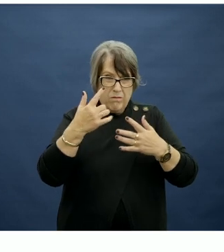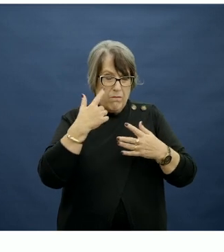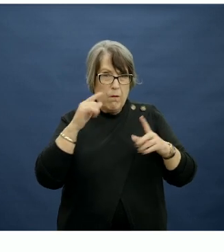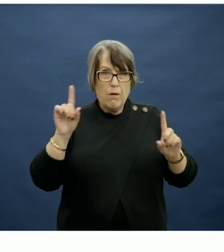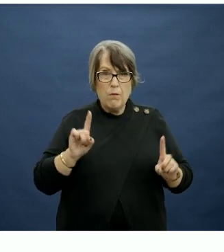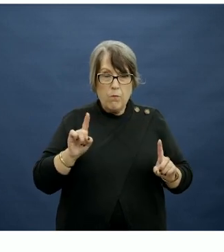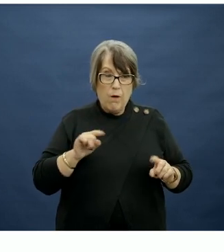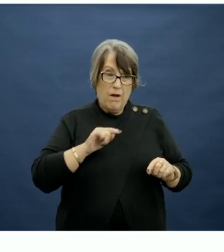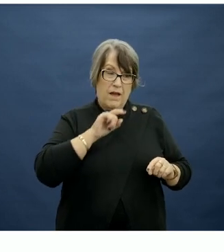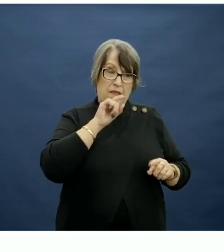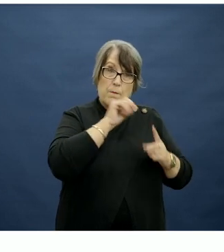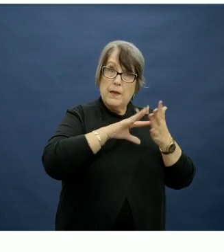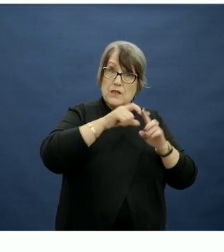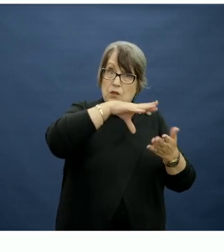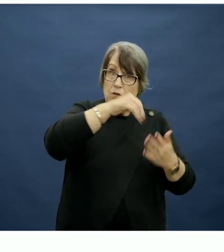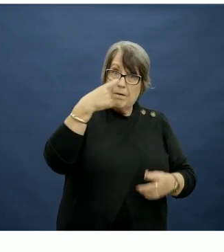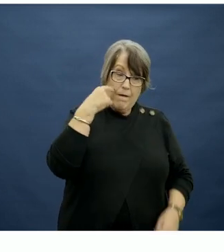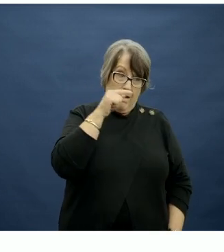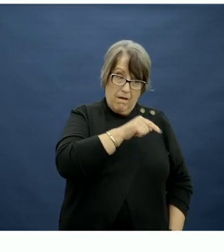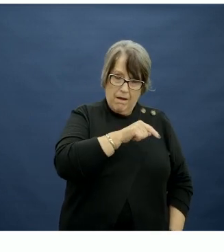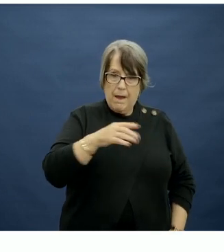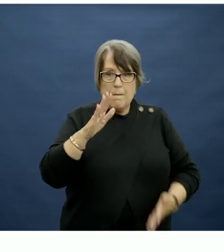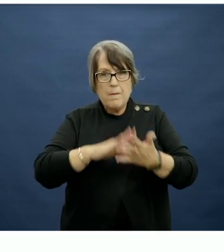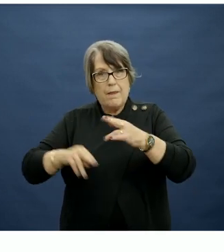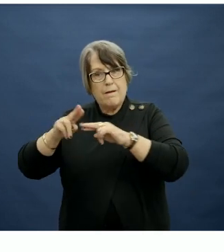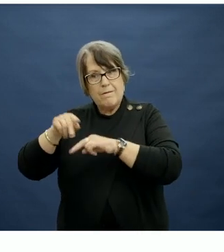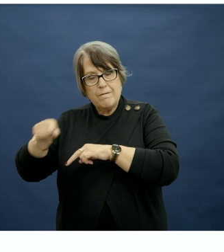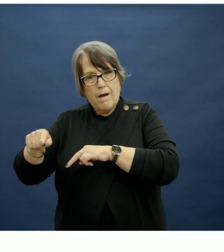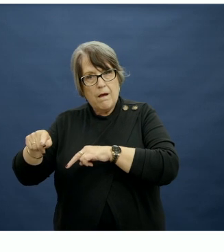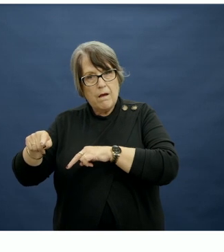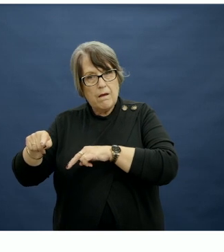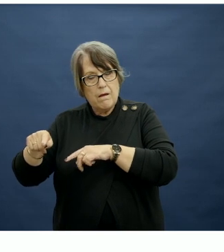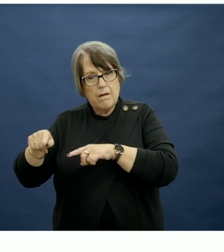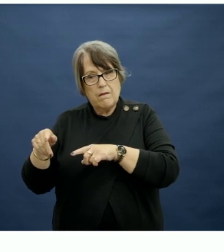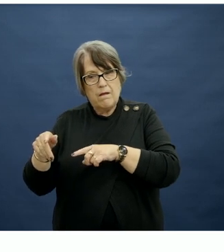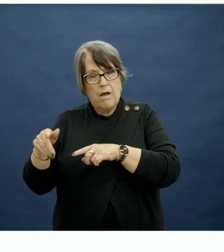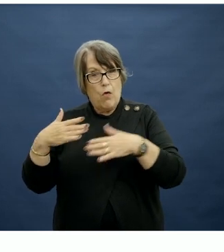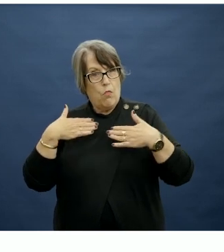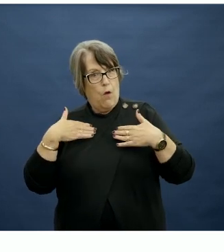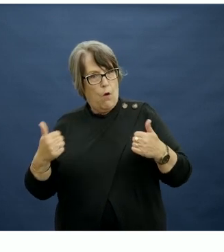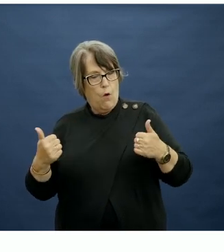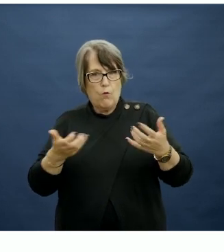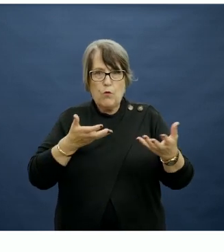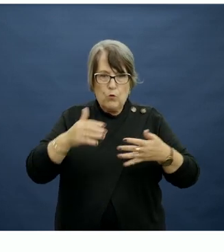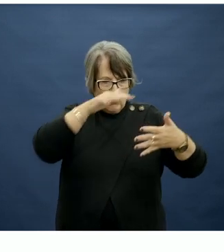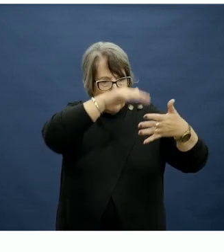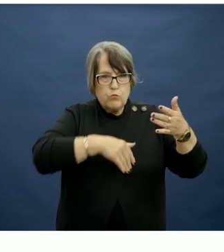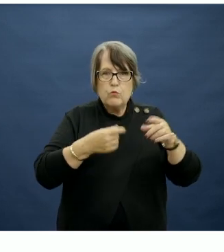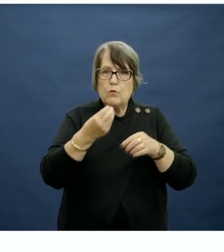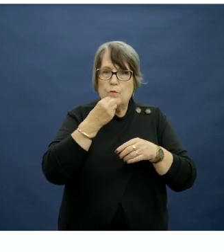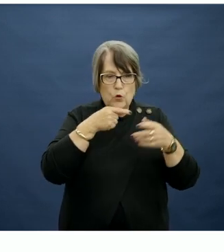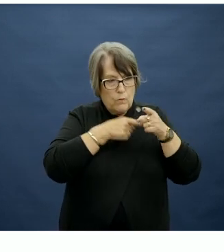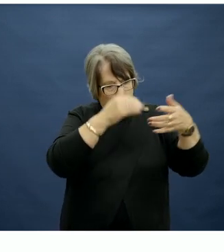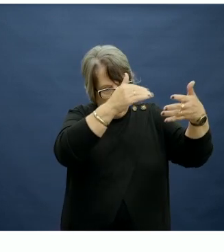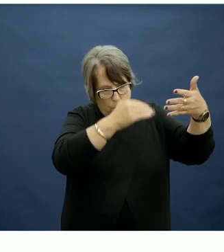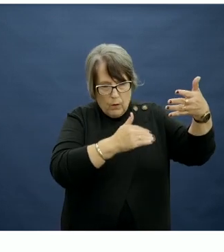What Chelsea found was that parents did appeal the healthy recipes in these apps were engaging